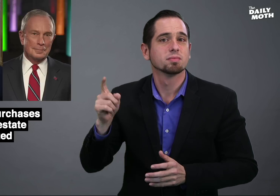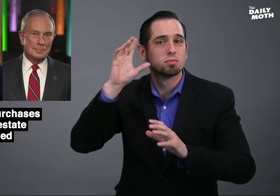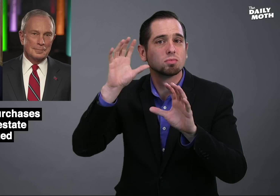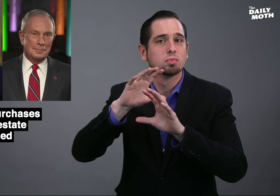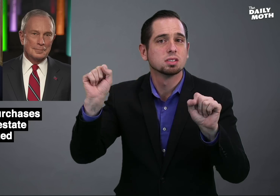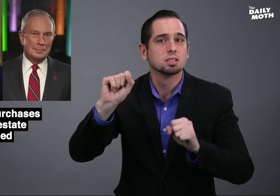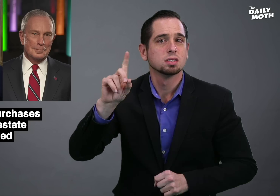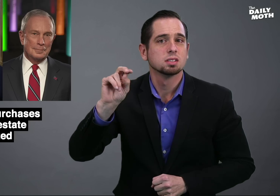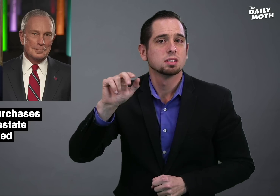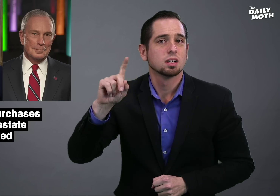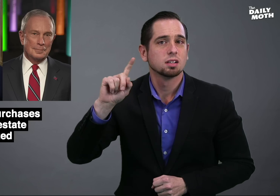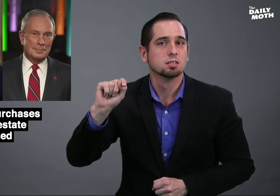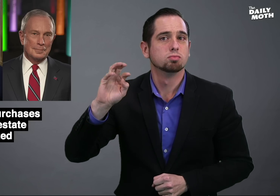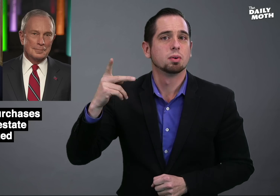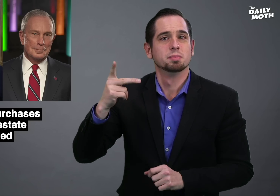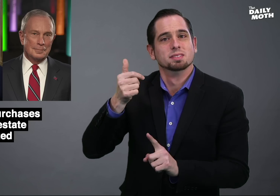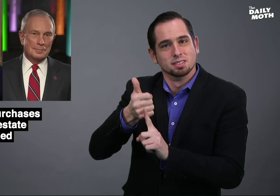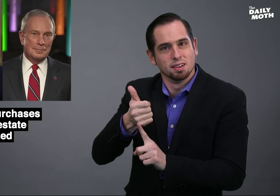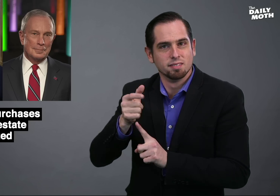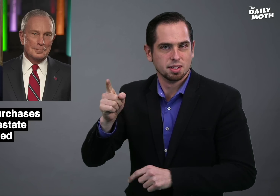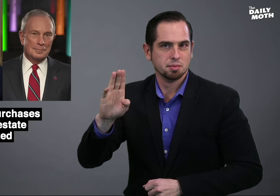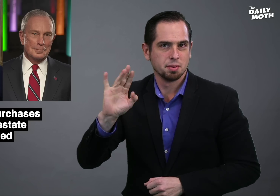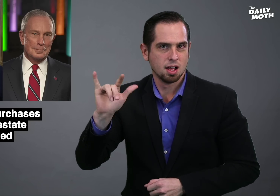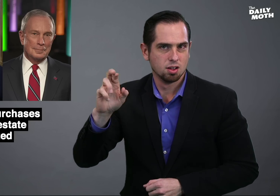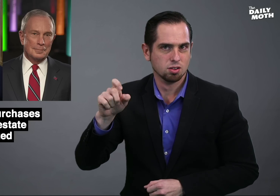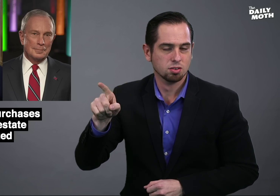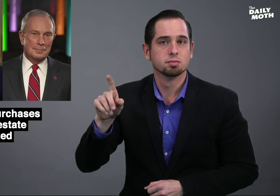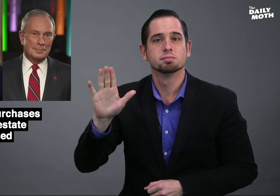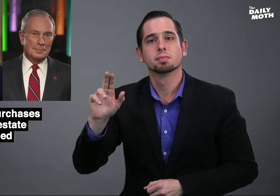President Donald Trump is a billionaire -